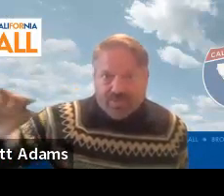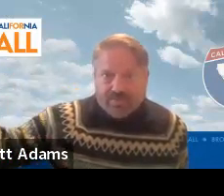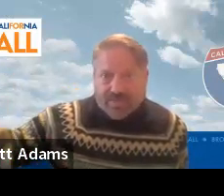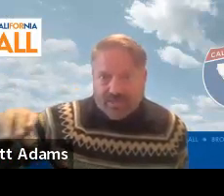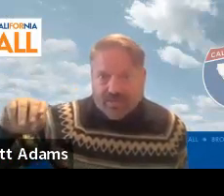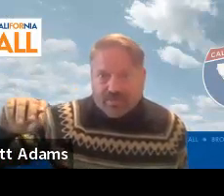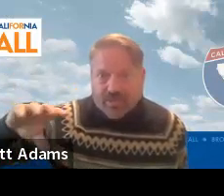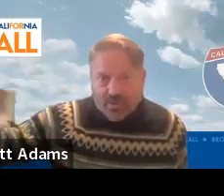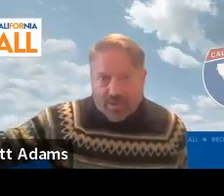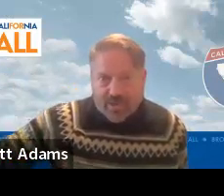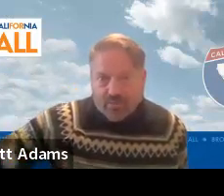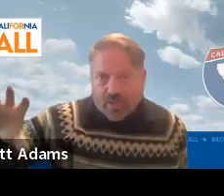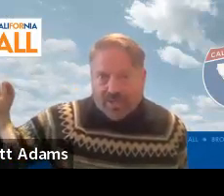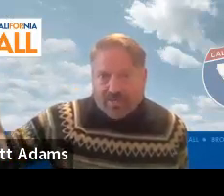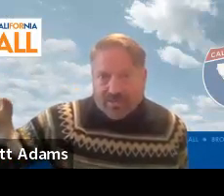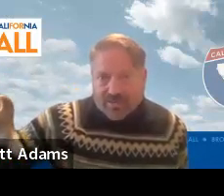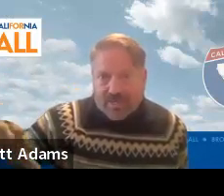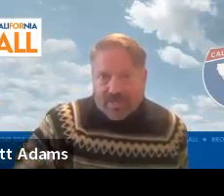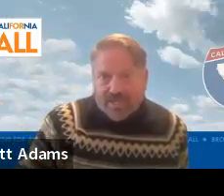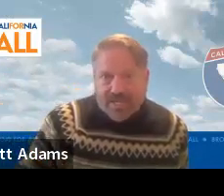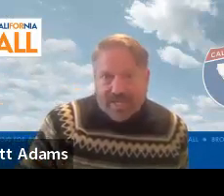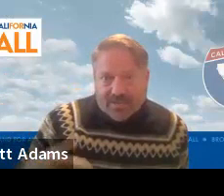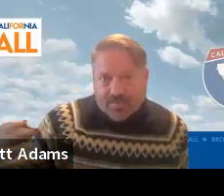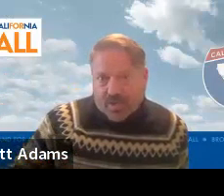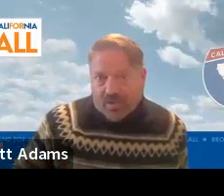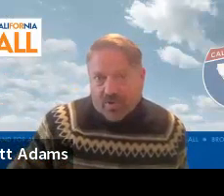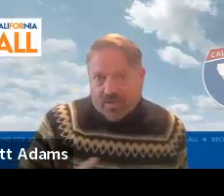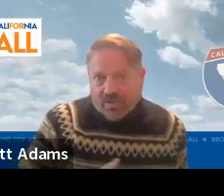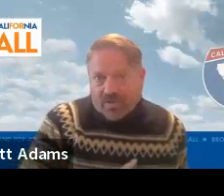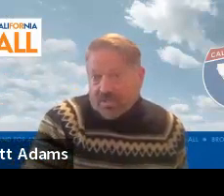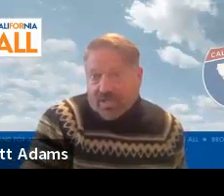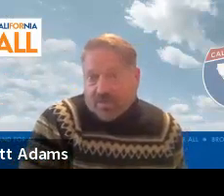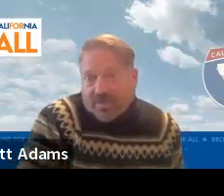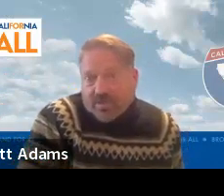and funding streams that are already kind of working in this space is part of our the digital.